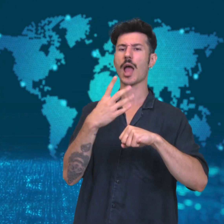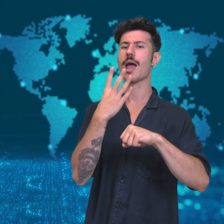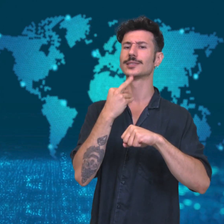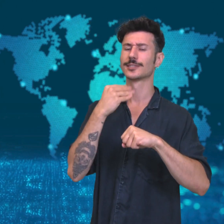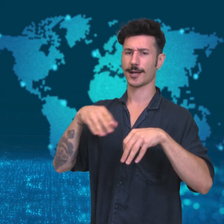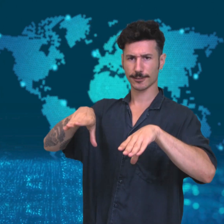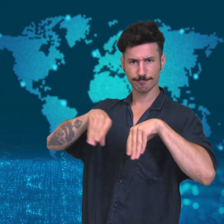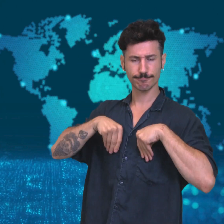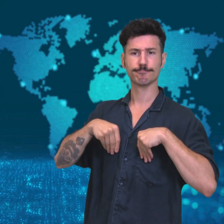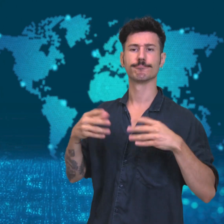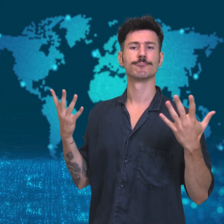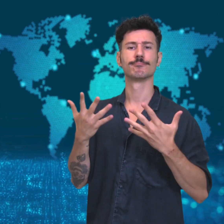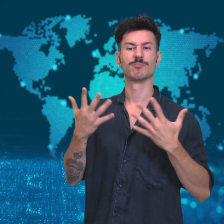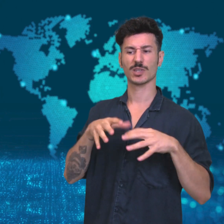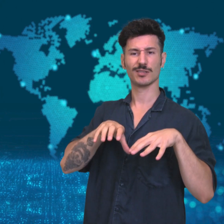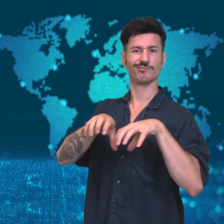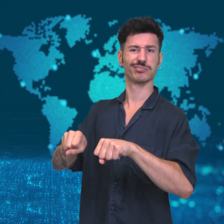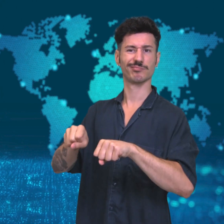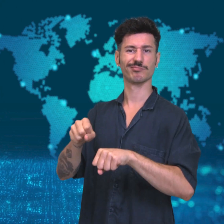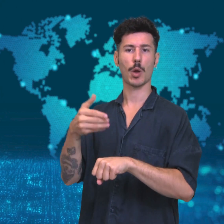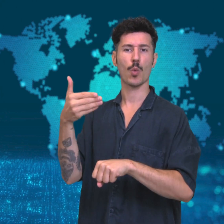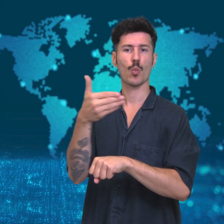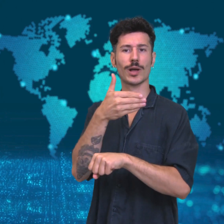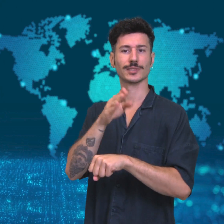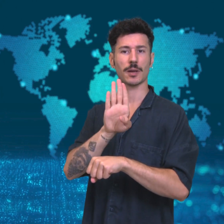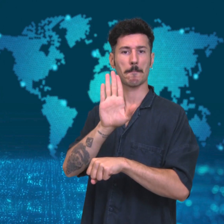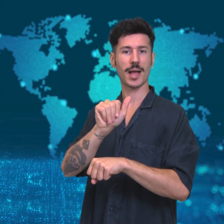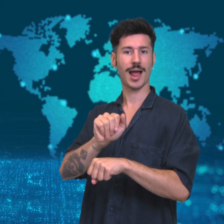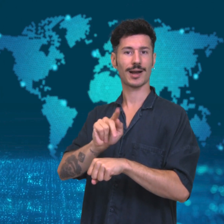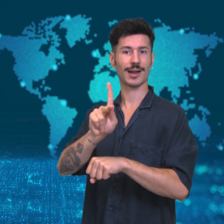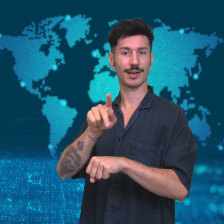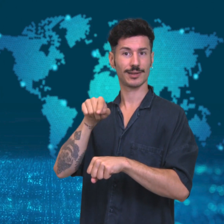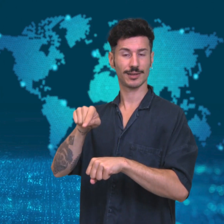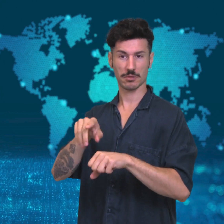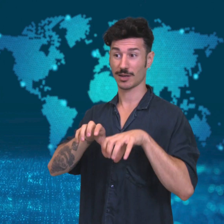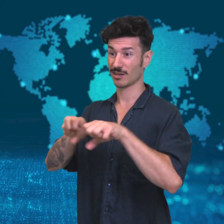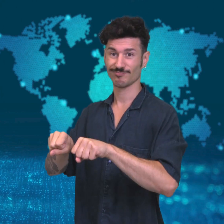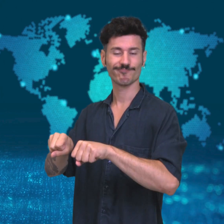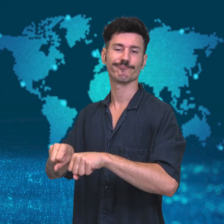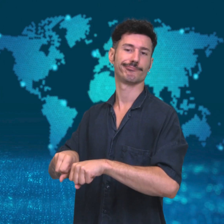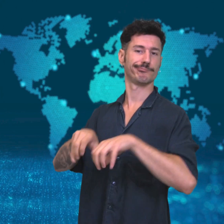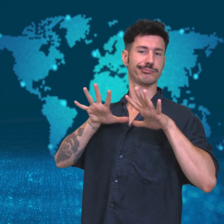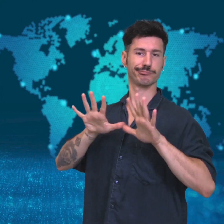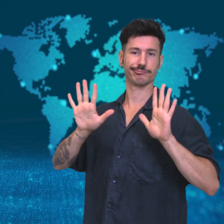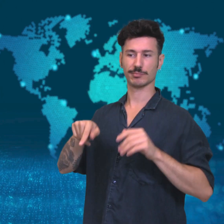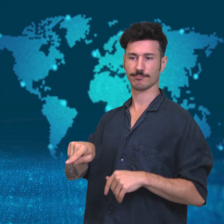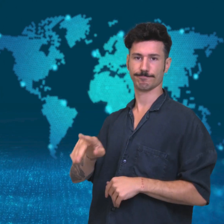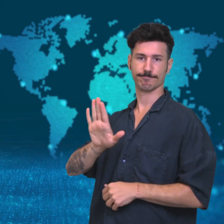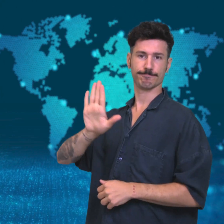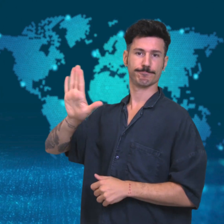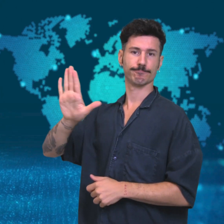Israel agreed to suspend its plan to annex part of the West Bank,